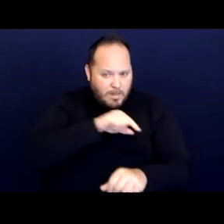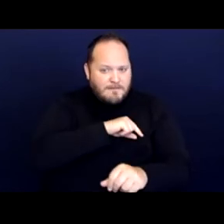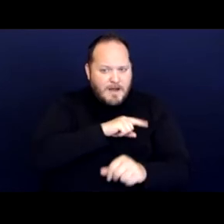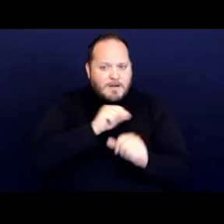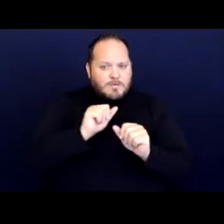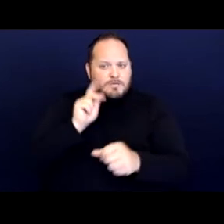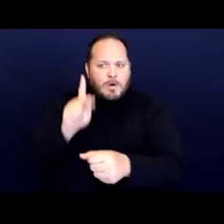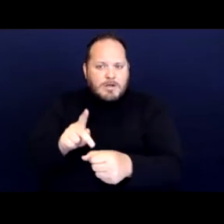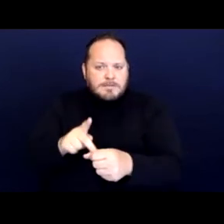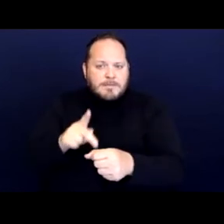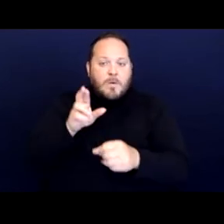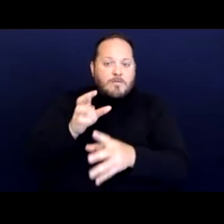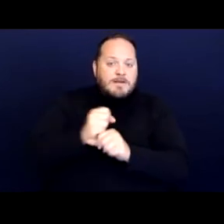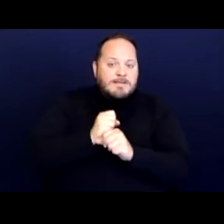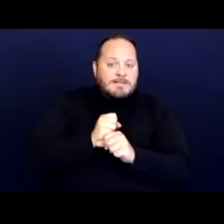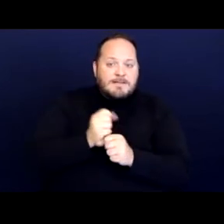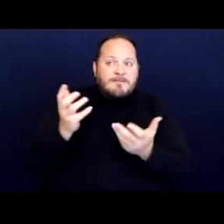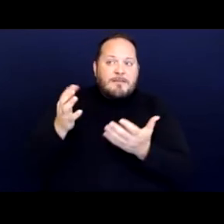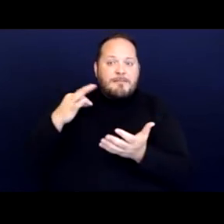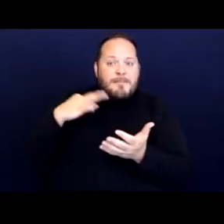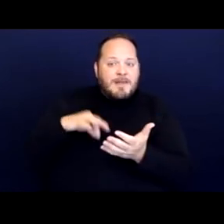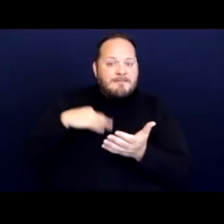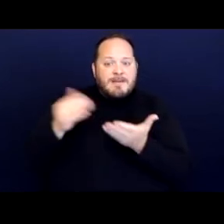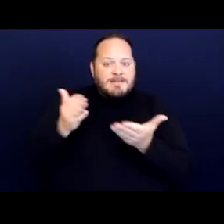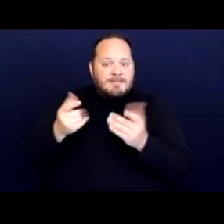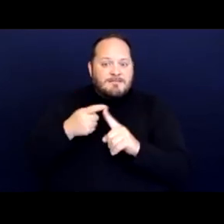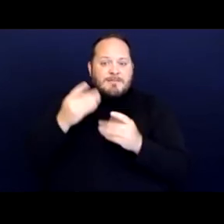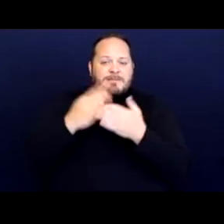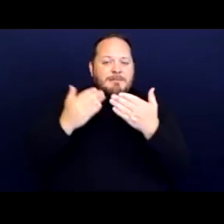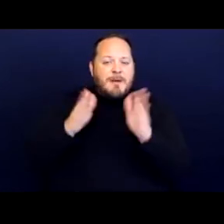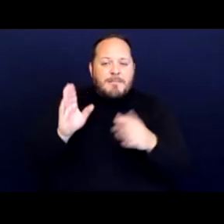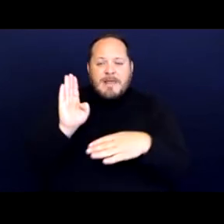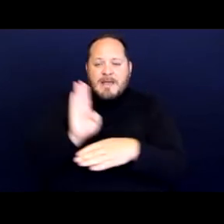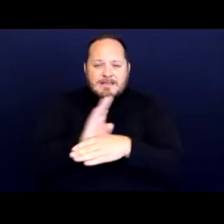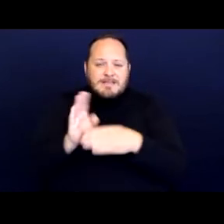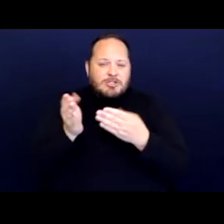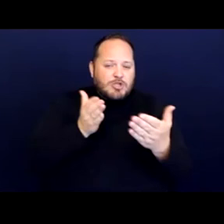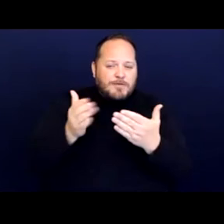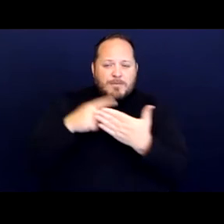or receive the benefit of some public entities, services, programs or activities,